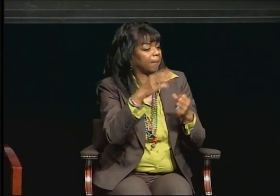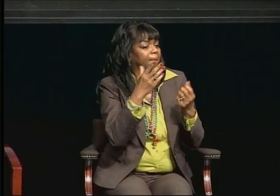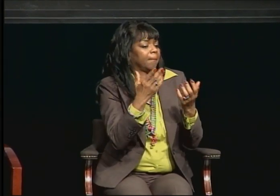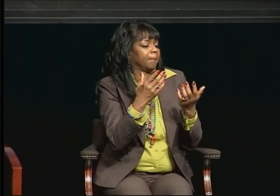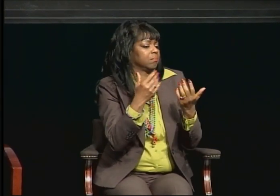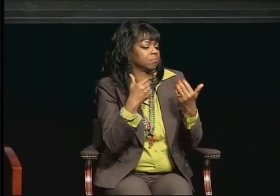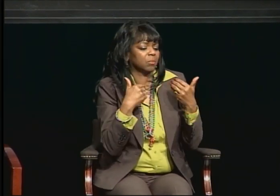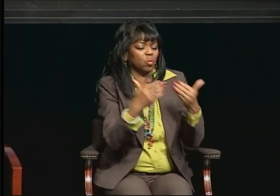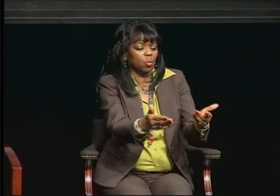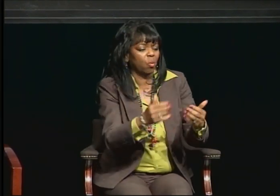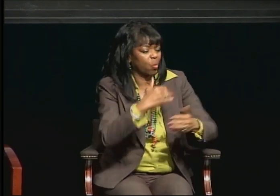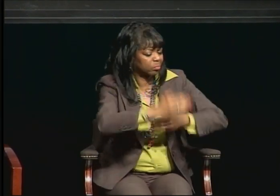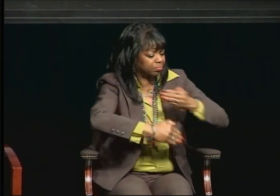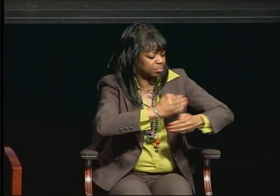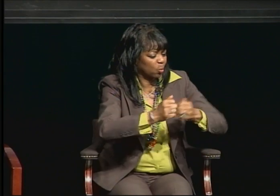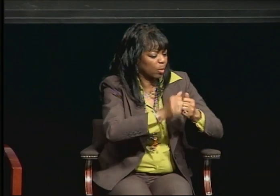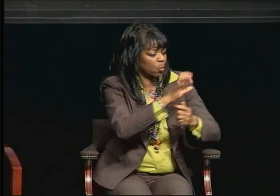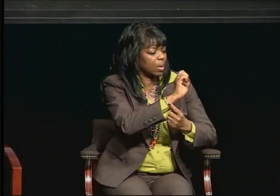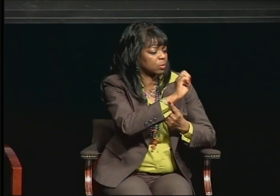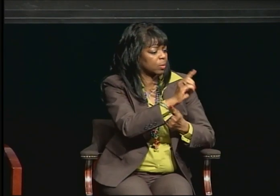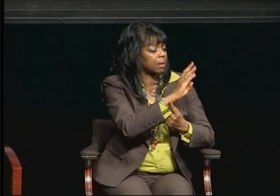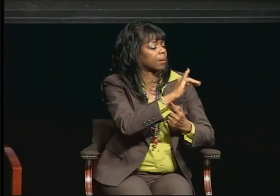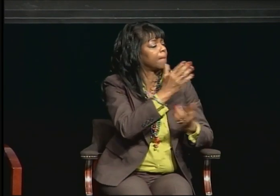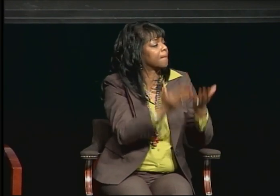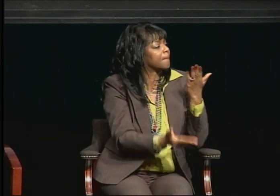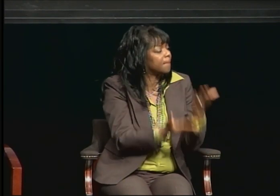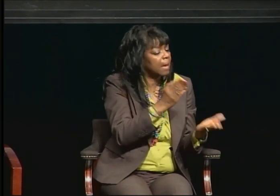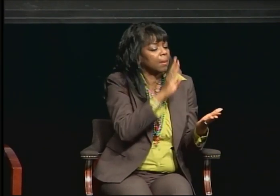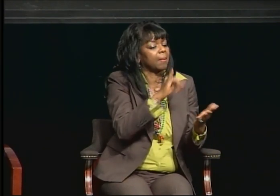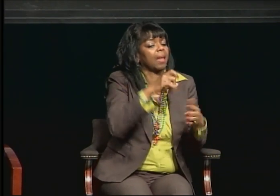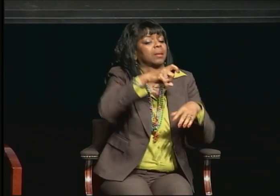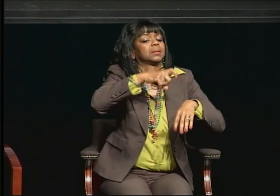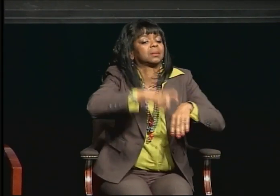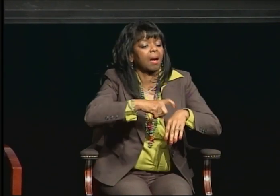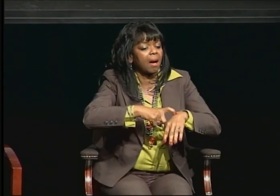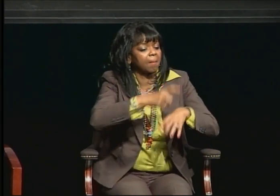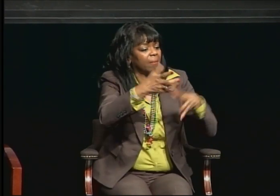the job market may be good. And you already have your education. You have your degree.